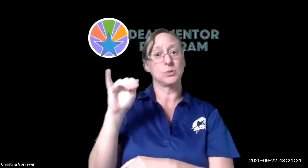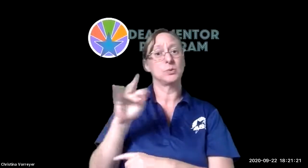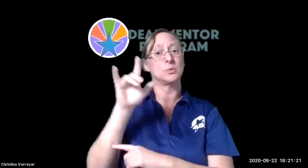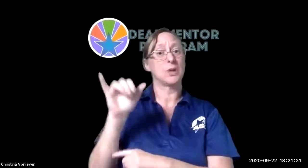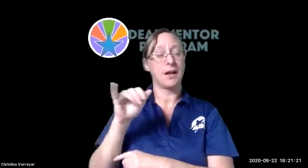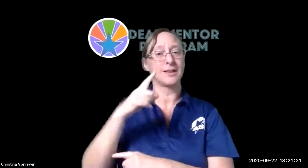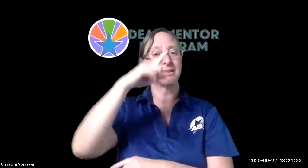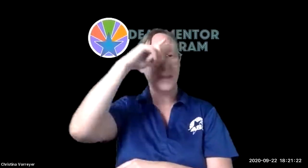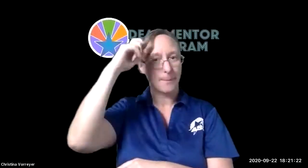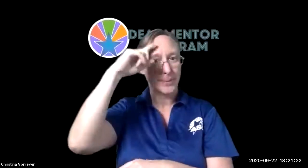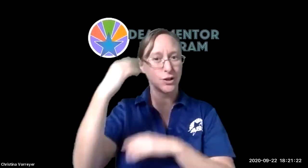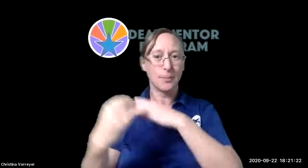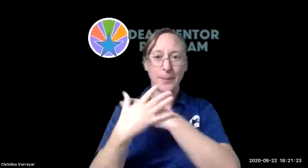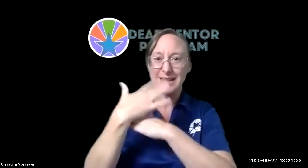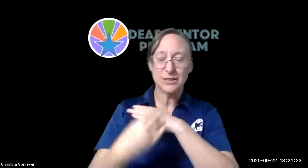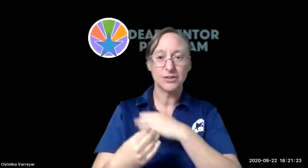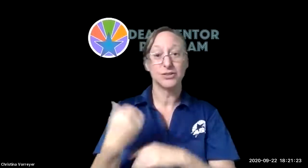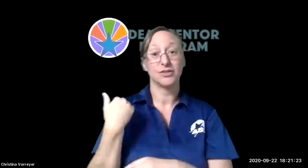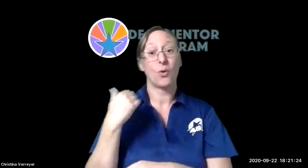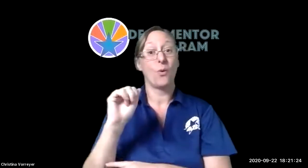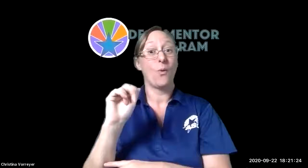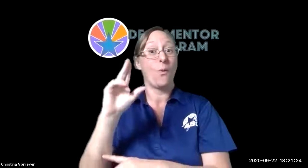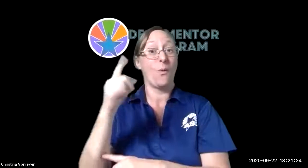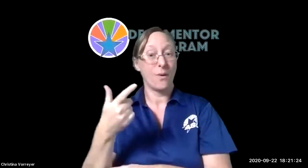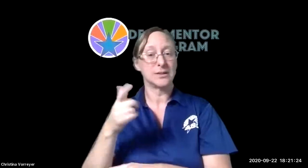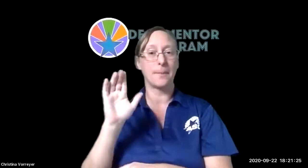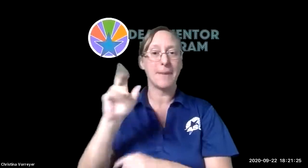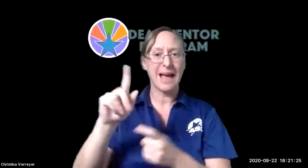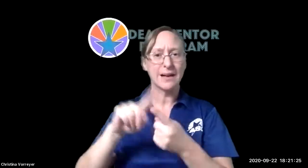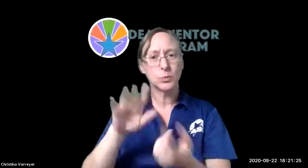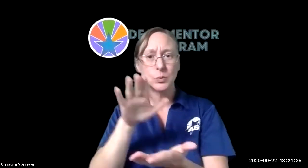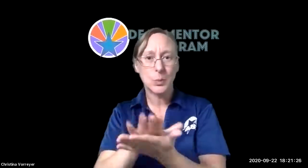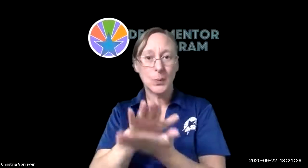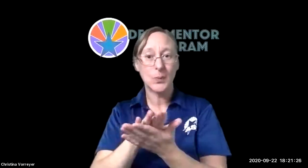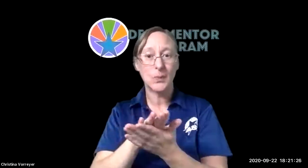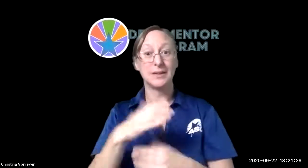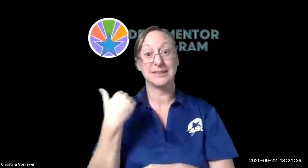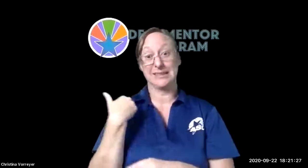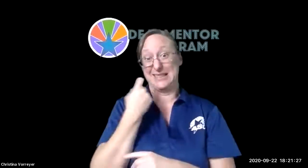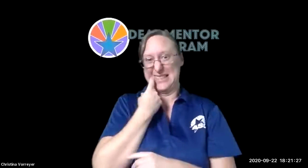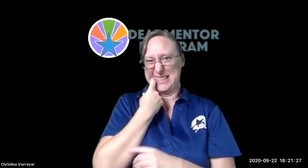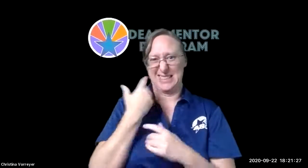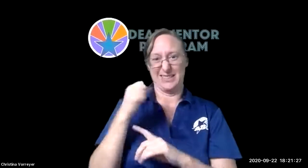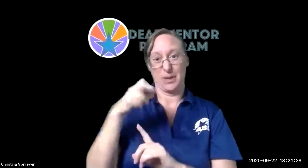and we have a monthly theme in july we had a beach theme for the summer